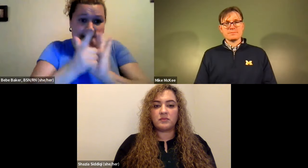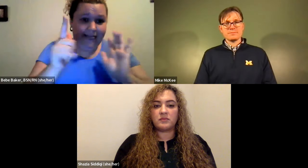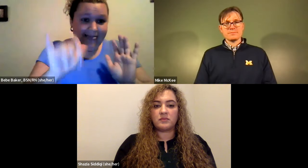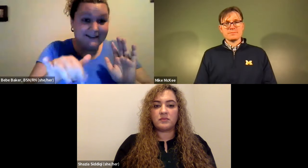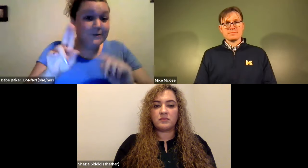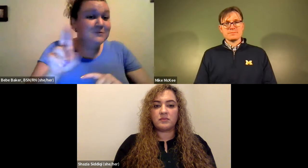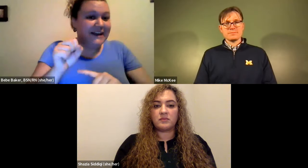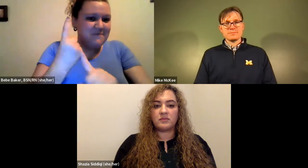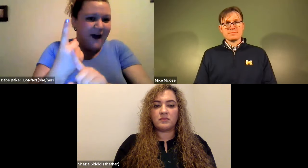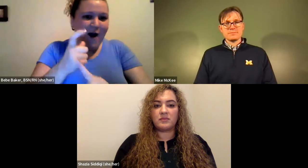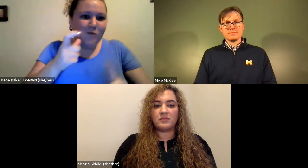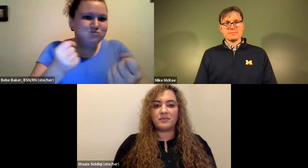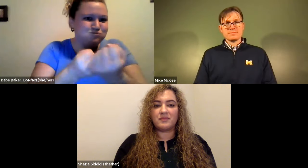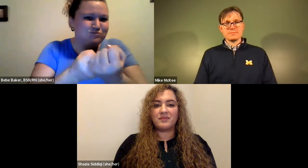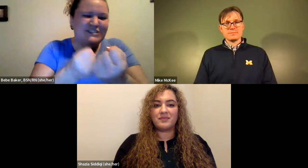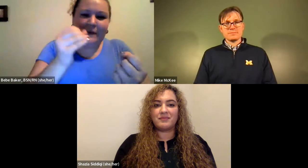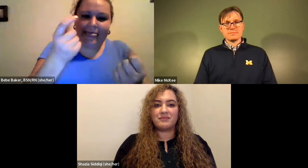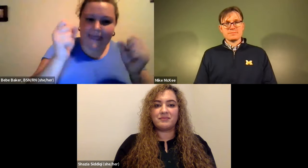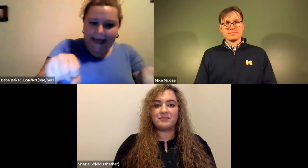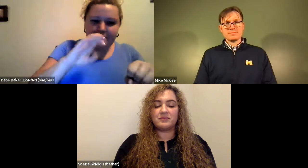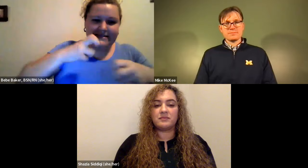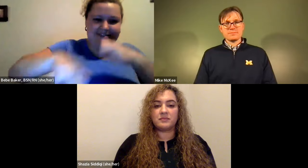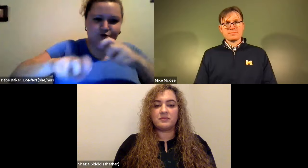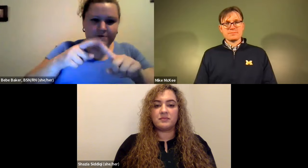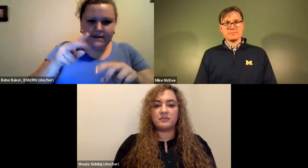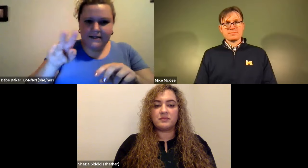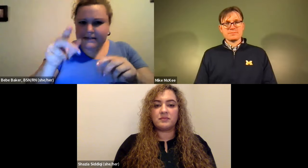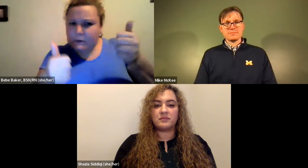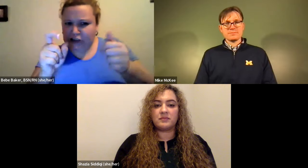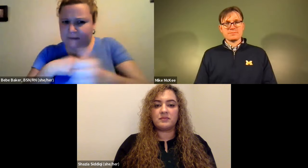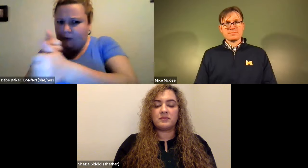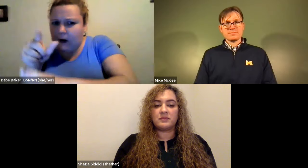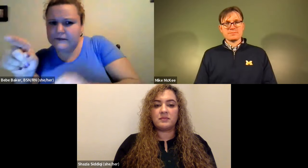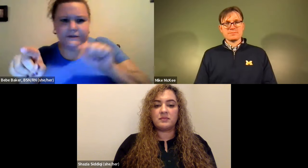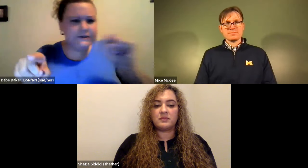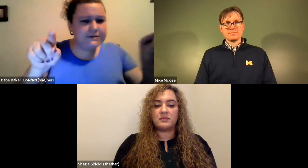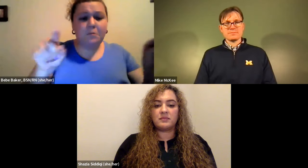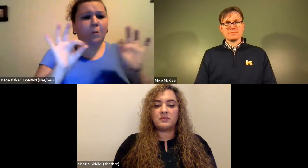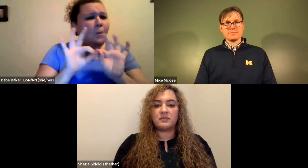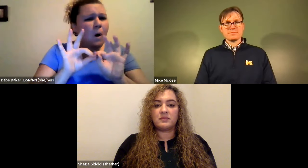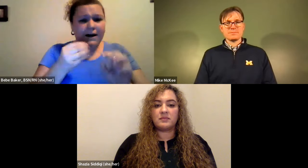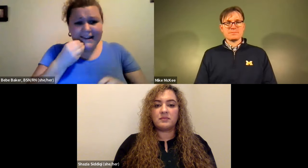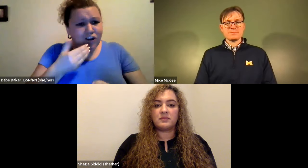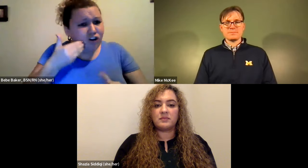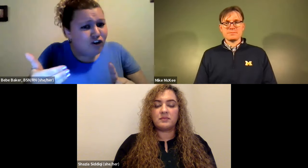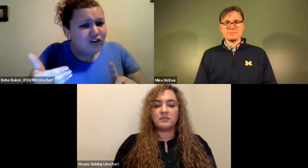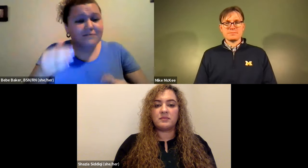Cristine Saunders: You know there's a lot of countries that ban that US is one of the few places that allows those kind of advertisements.